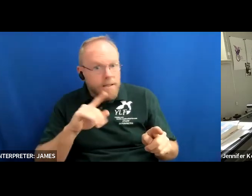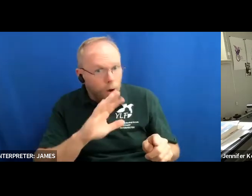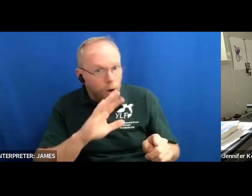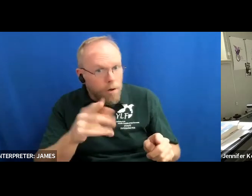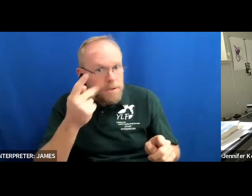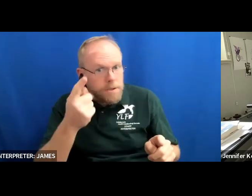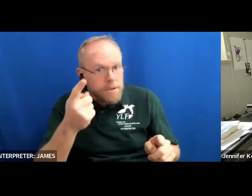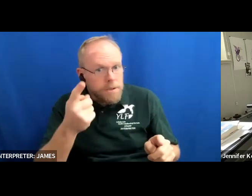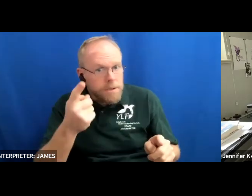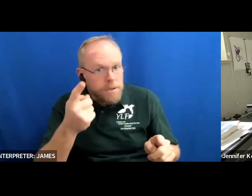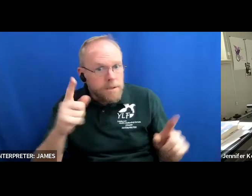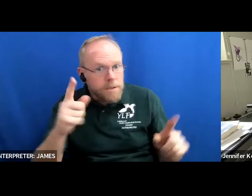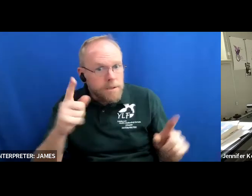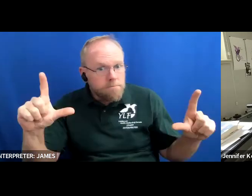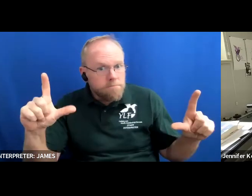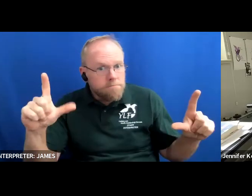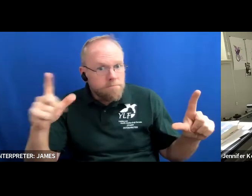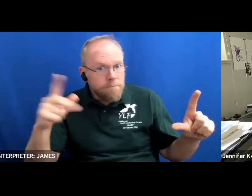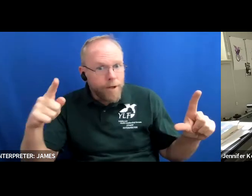i can okay i can't you